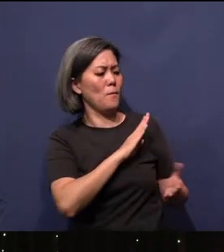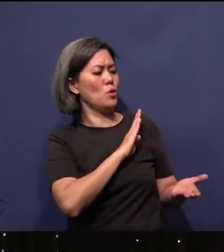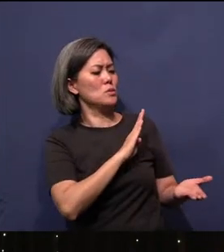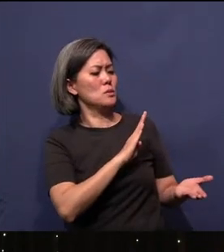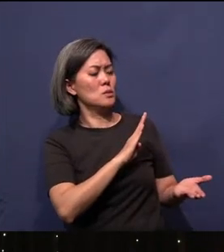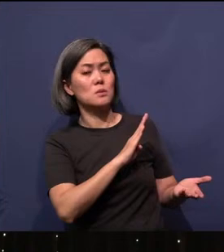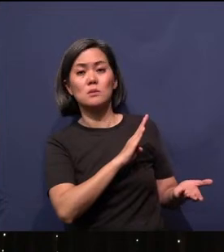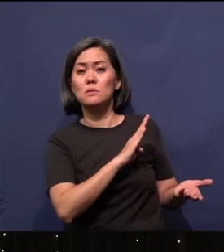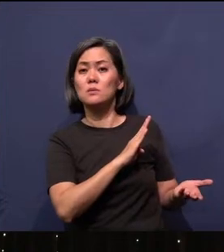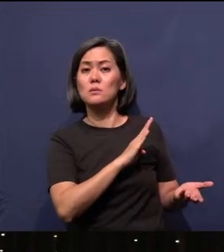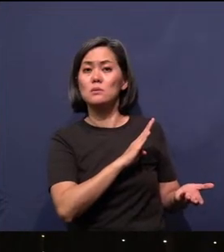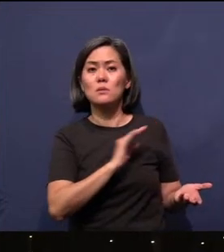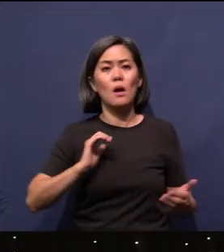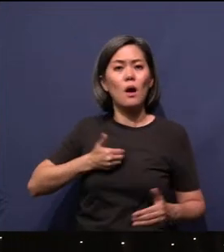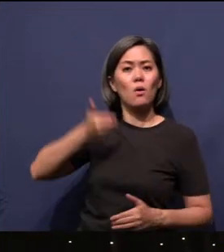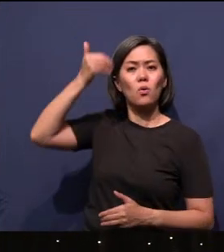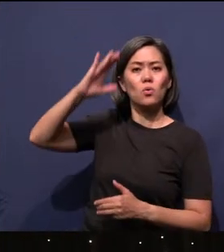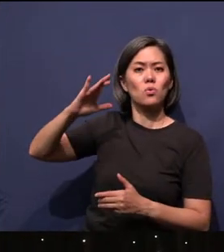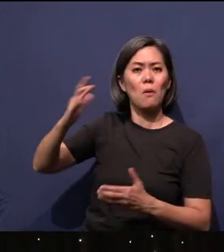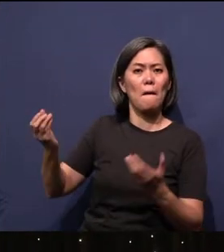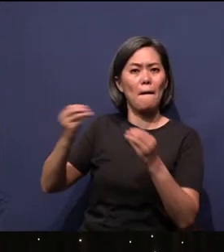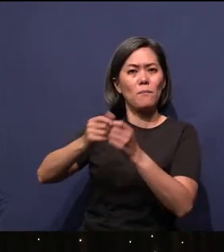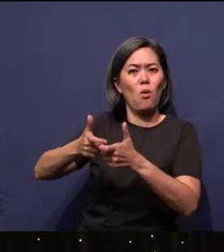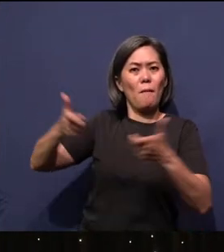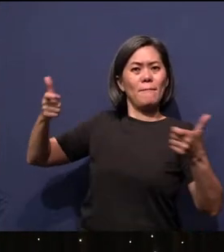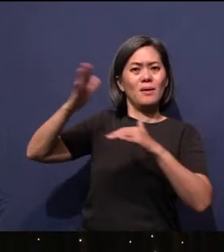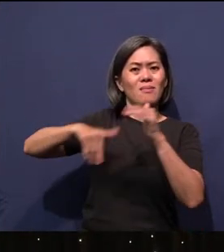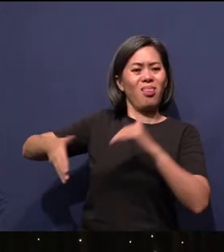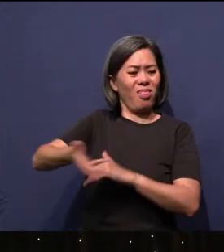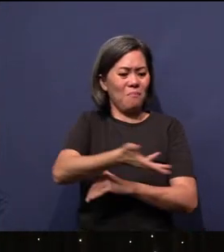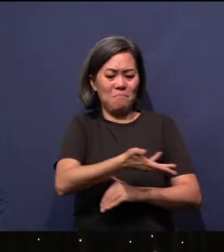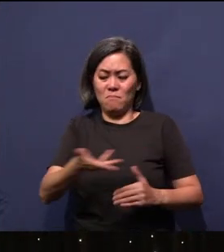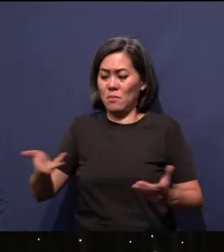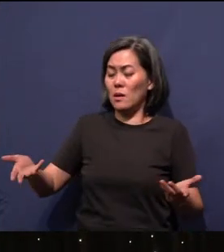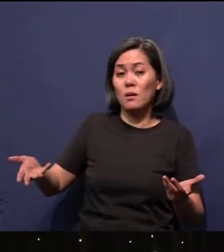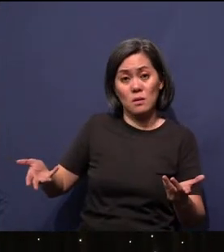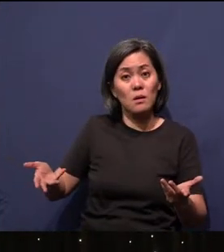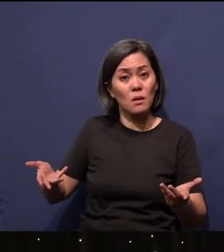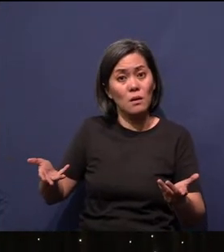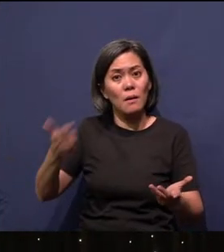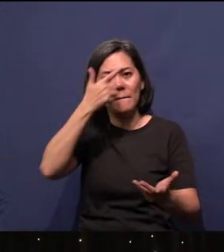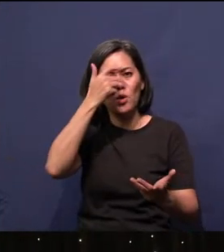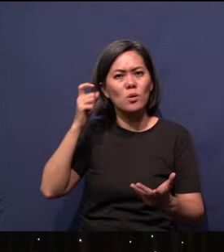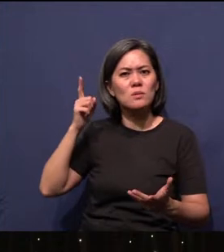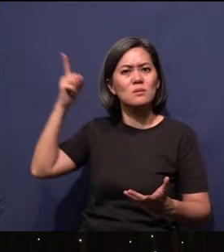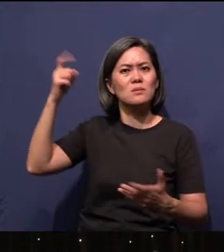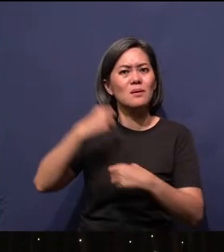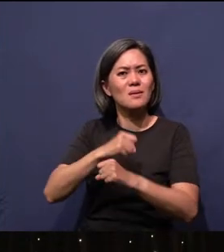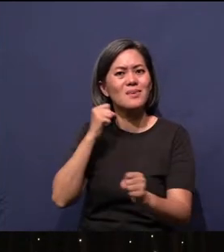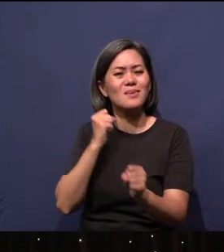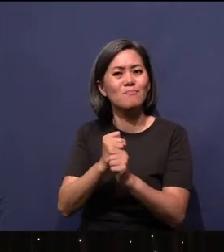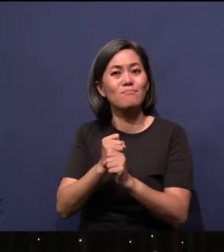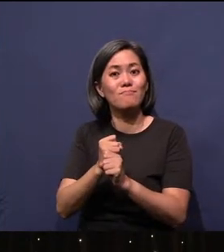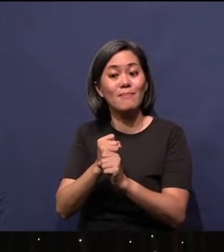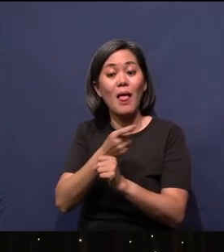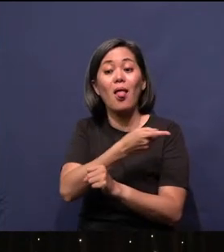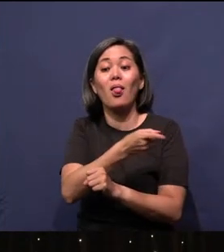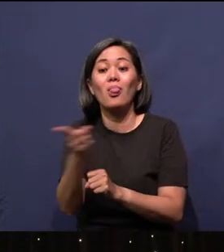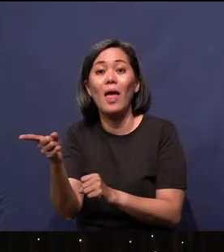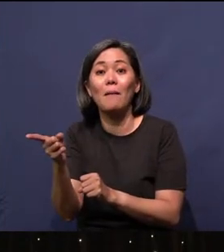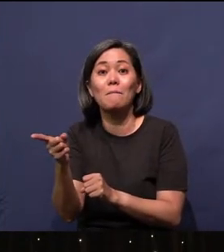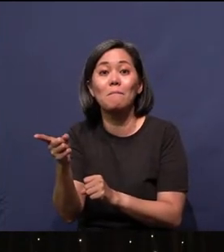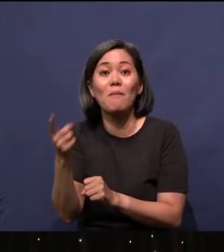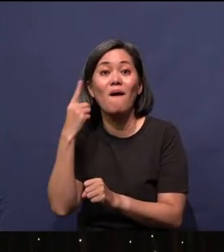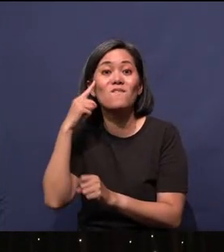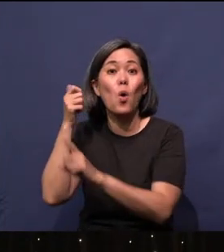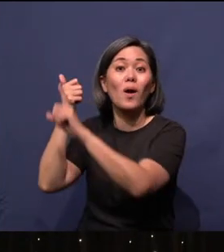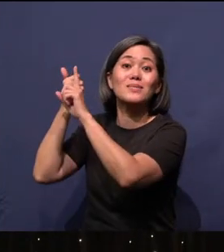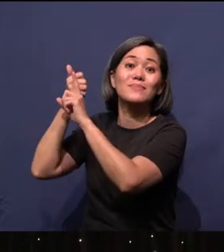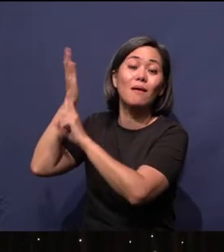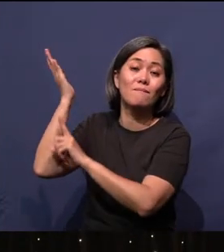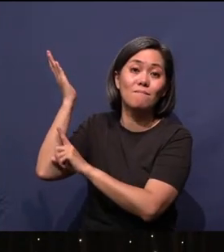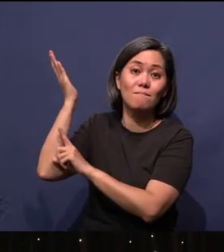our God is bigger than all of them because He created them for Himself. He created